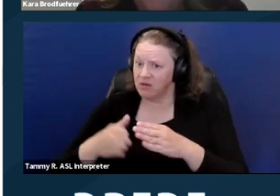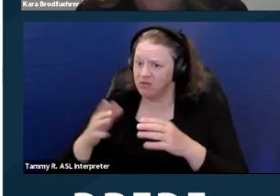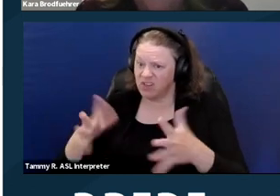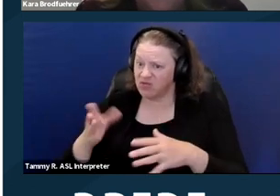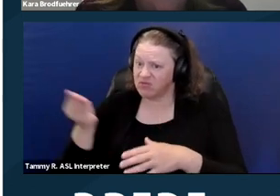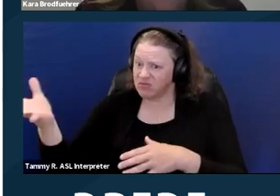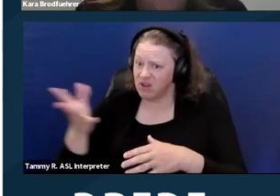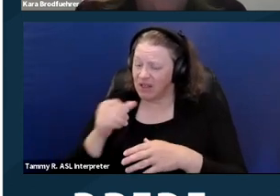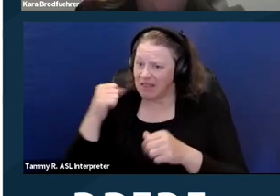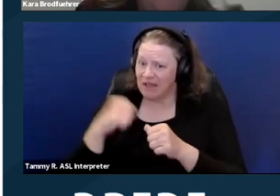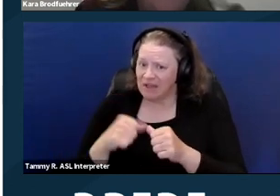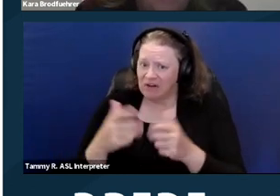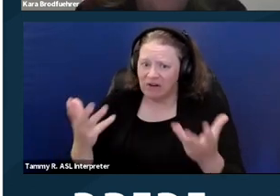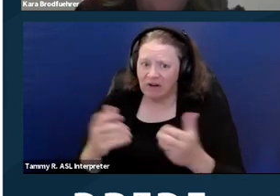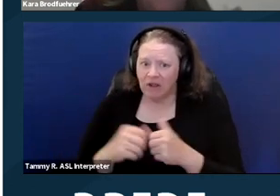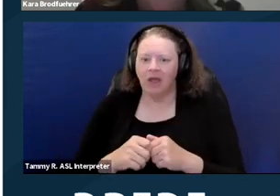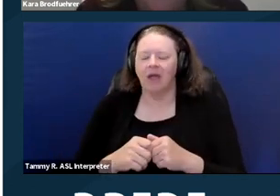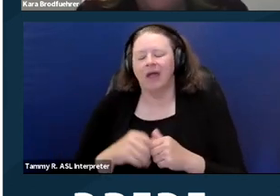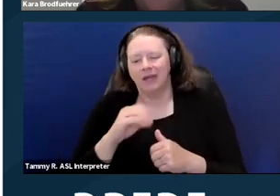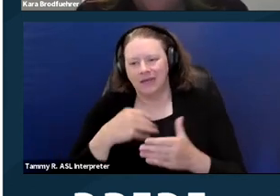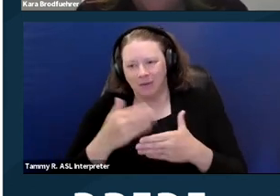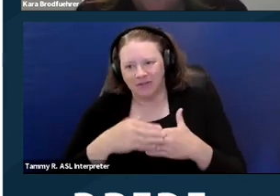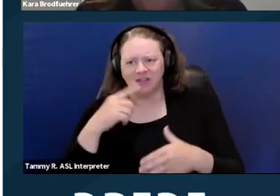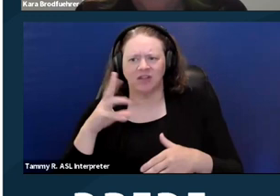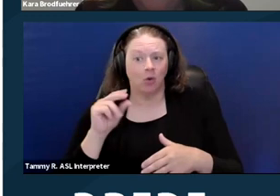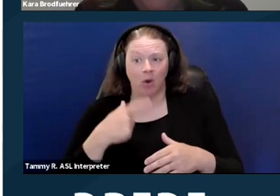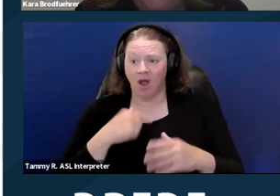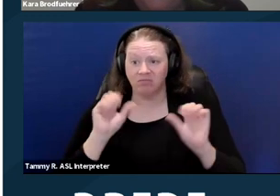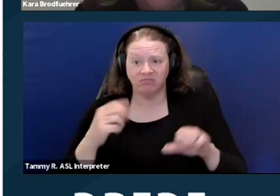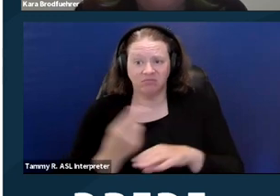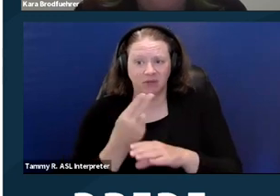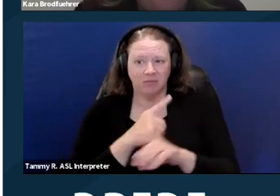that she feels uncomfortable around Rabiah's daughter because she has Down syndrome and she thinks it would be better